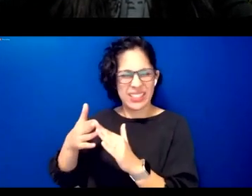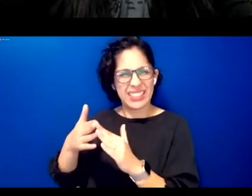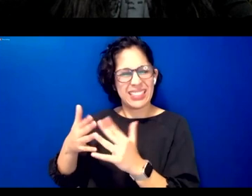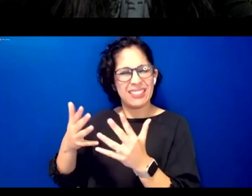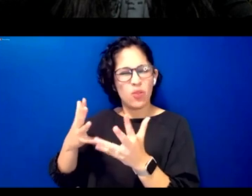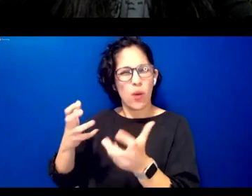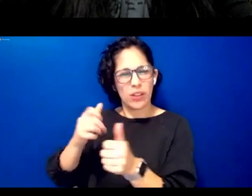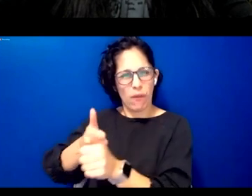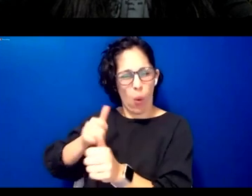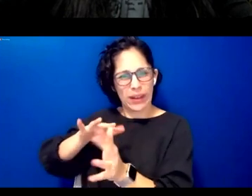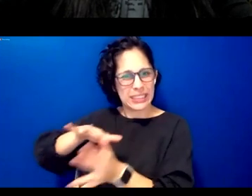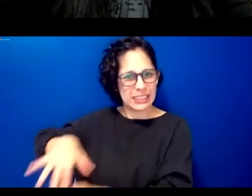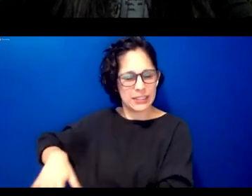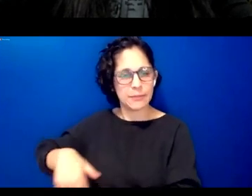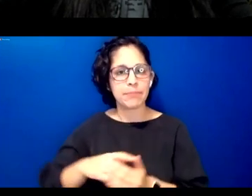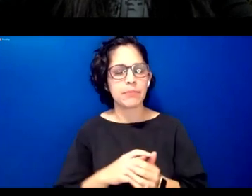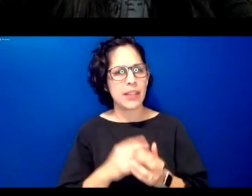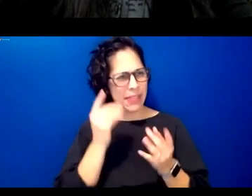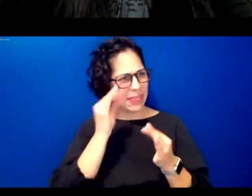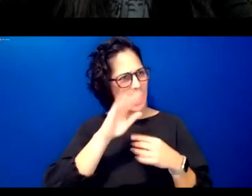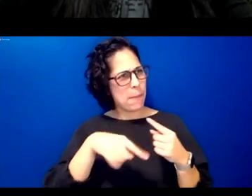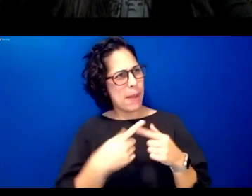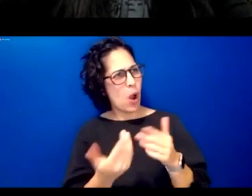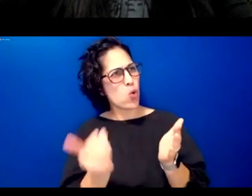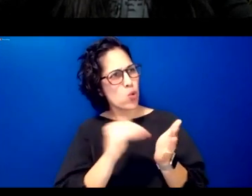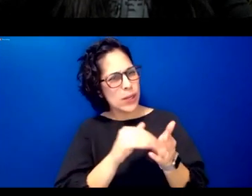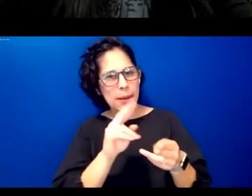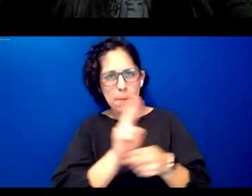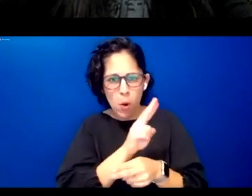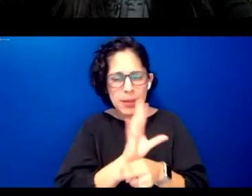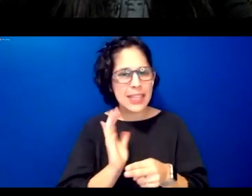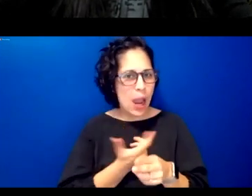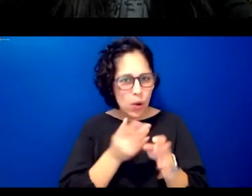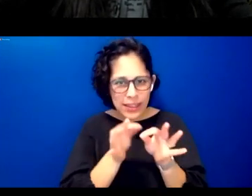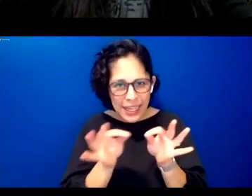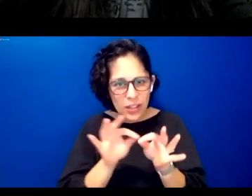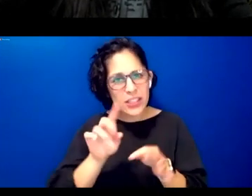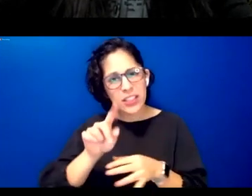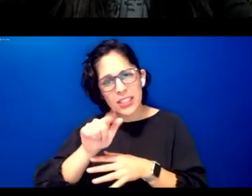we need to find ways to repurpose our language and language data to create additional opportunities